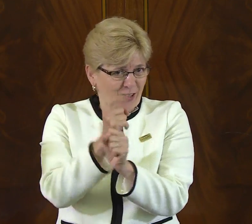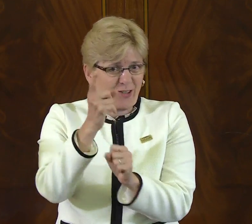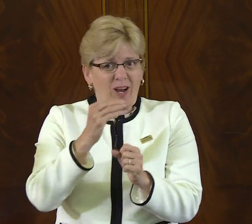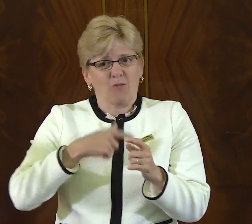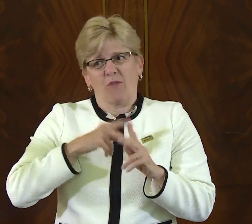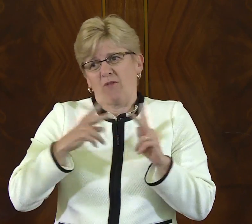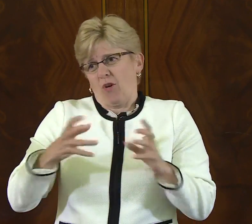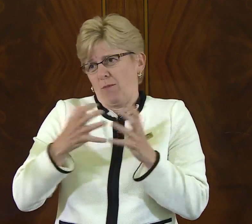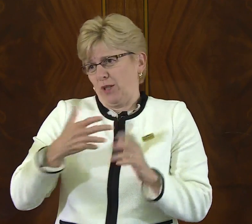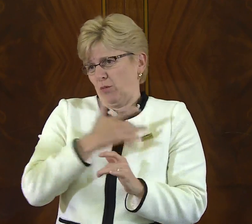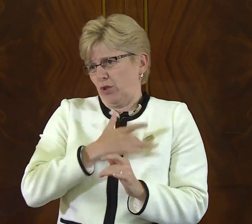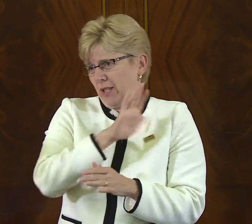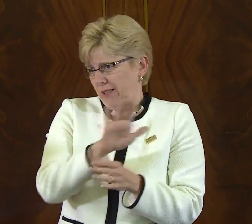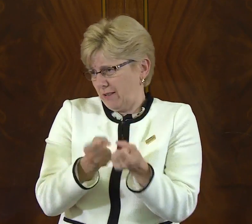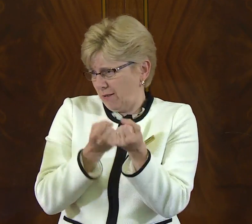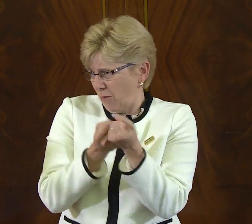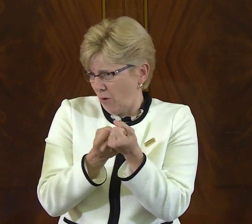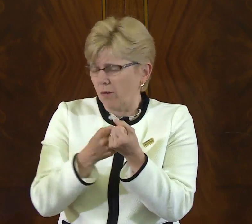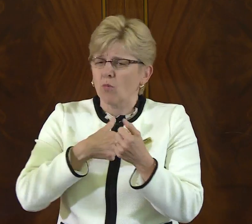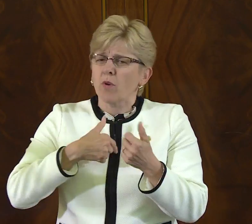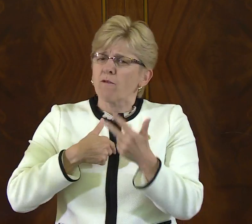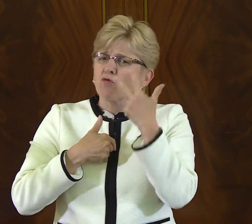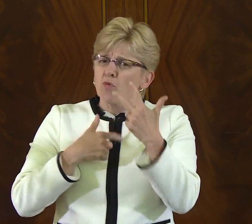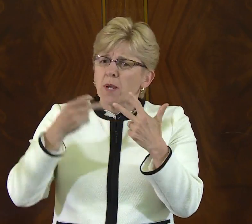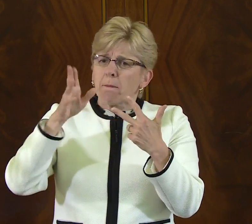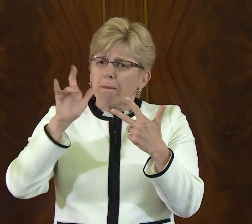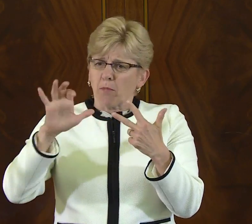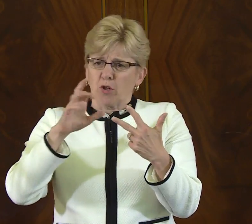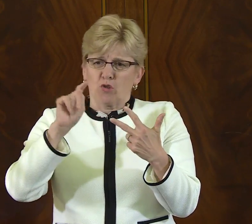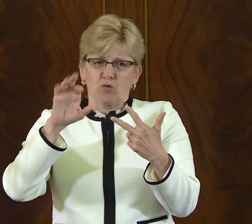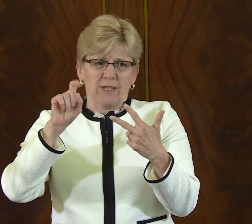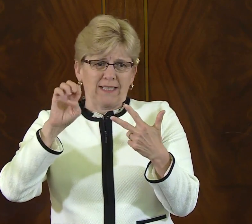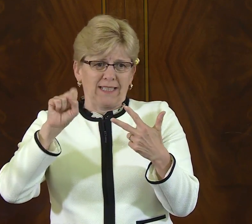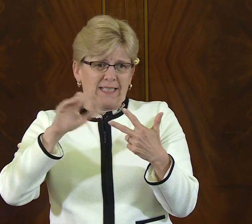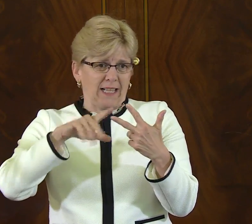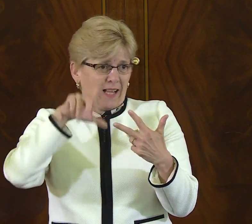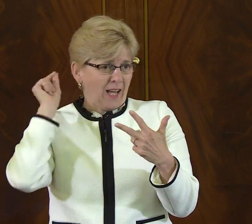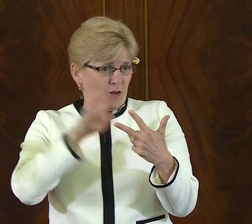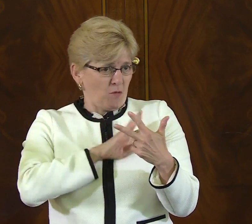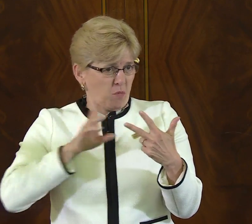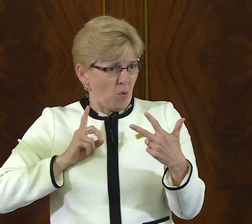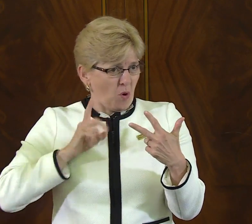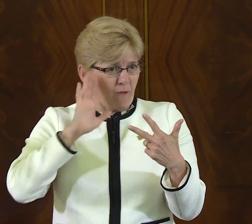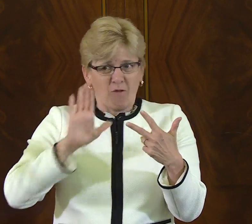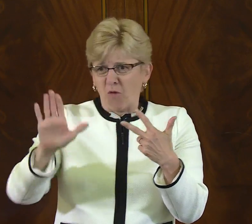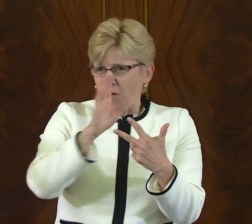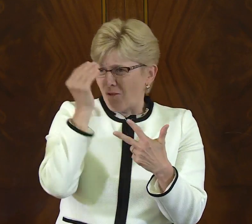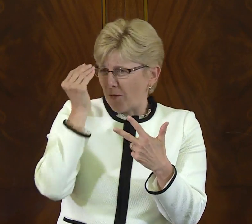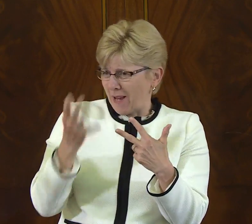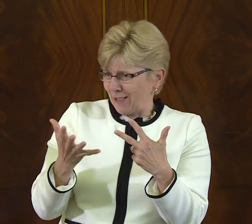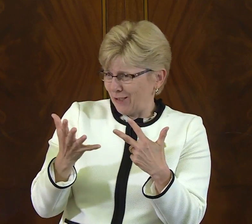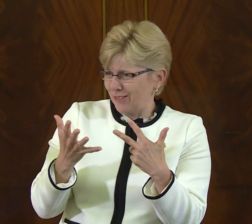that we receive yearly from Congress. We very much appreciate his support. We do have three public trustees on the Board